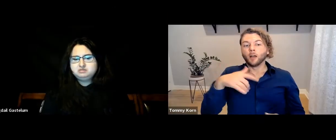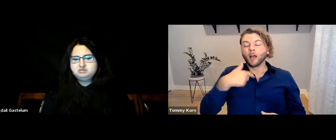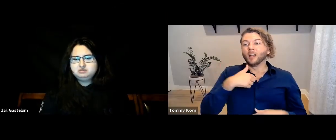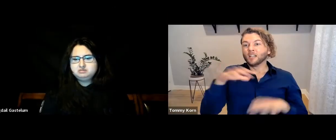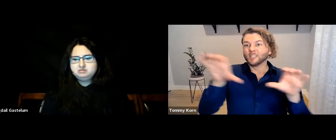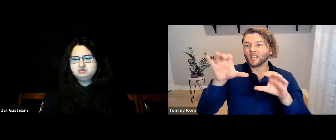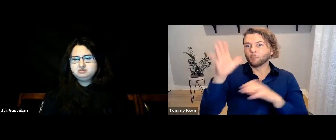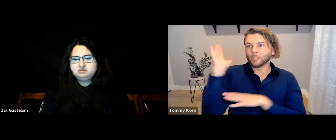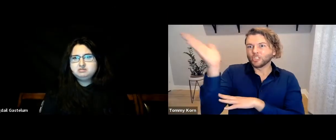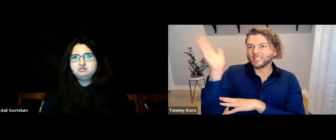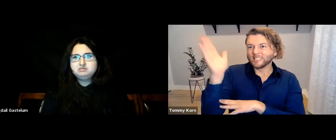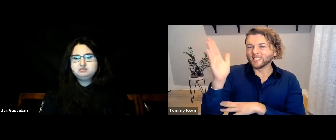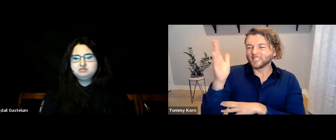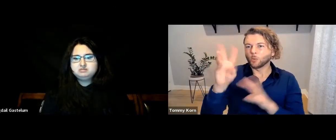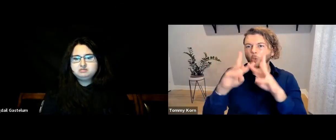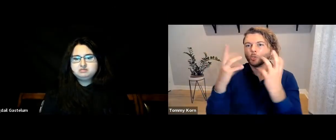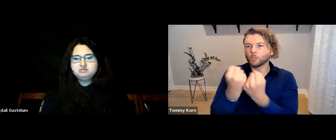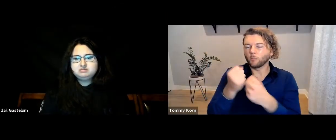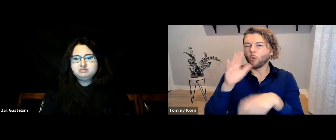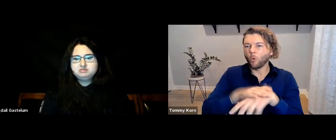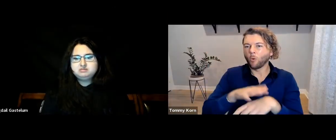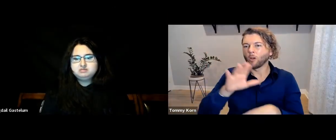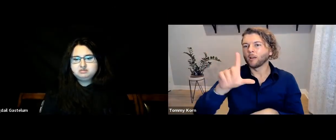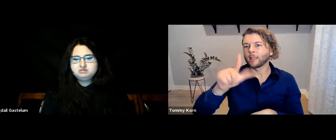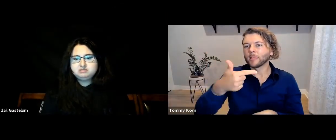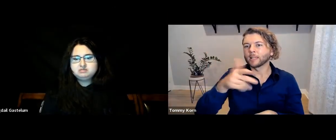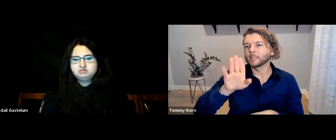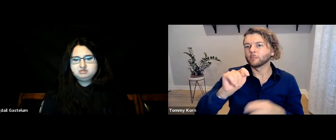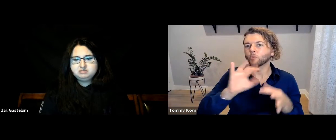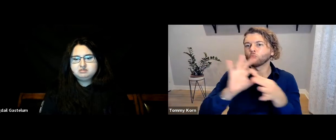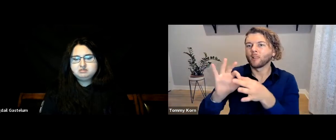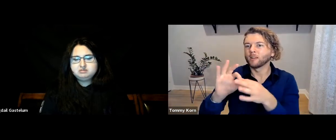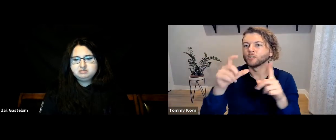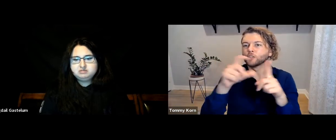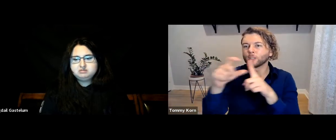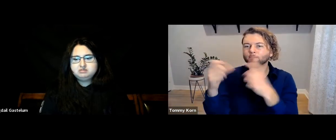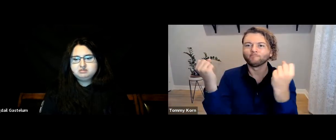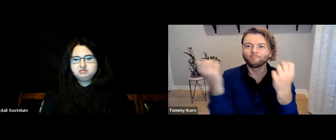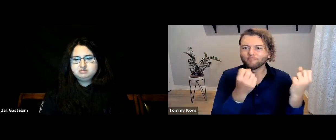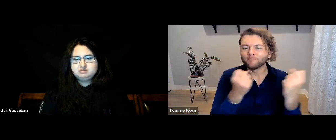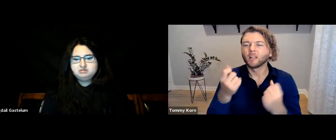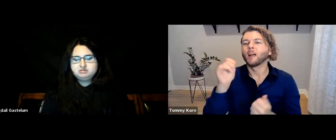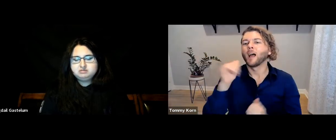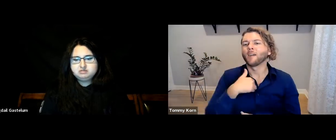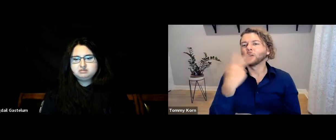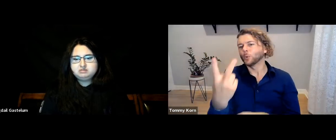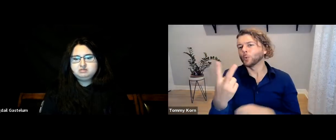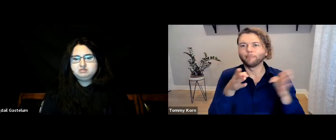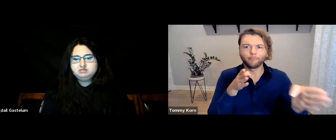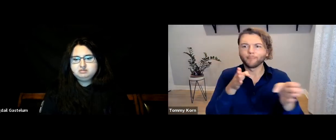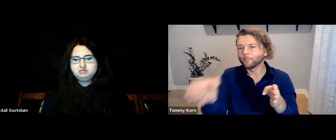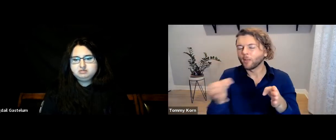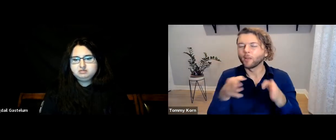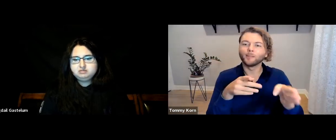[Tommy] I offer presentations and workshops on LGBT-related terms in ASL. There are two threads to this discussion.